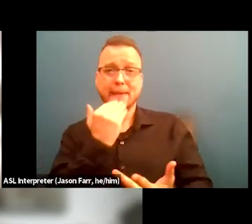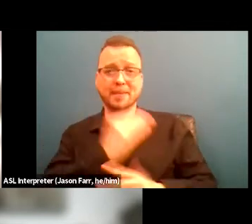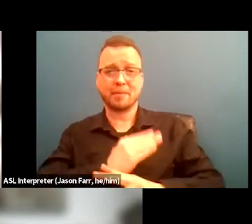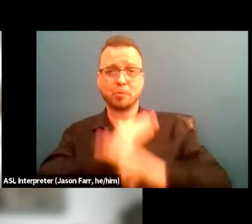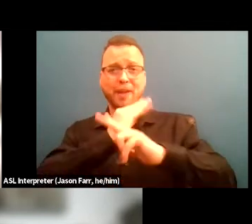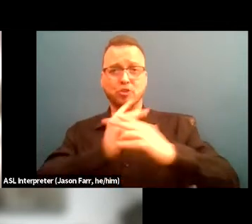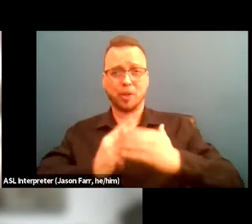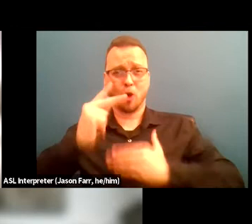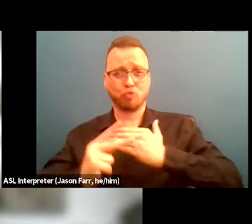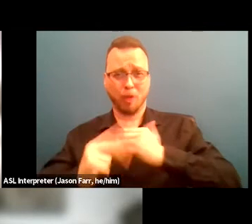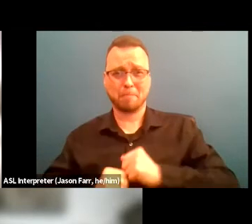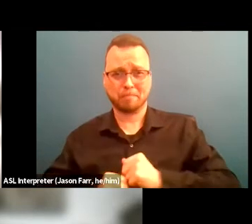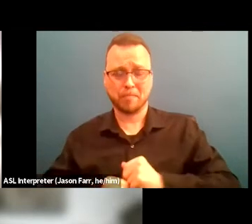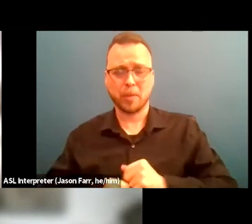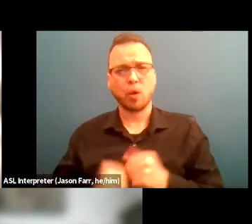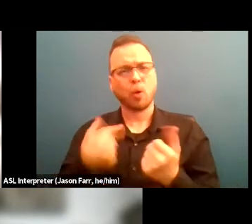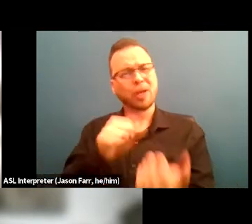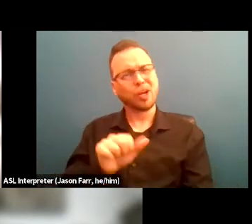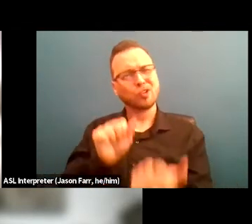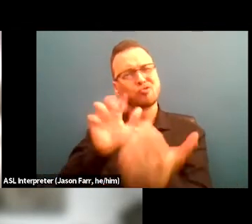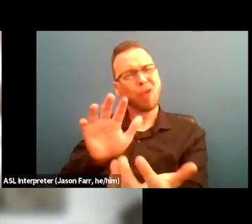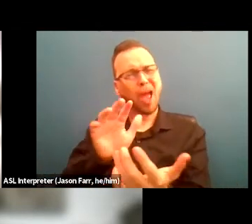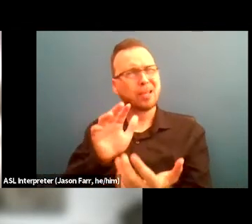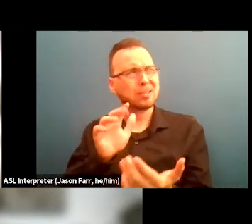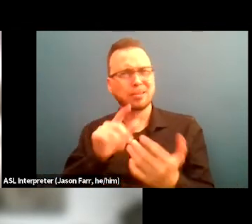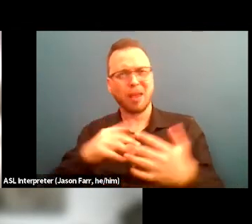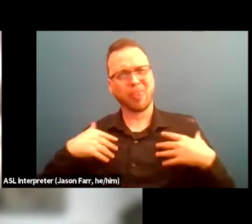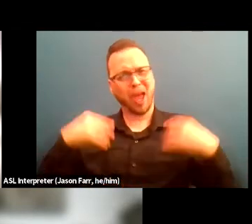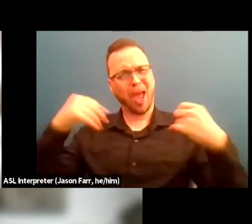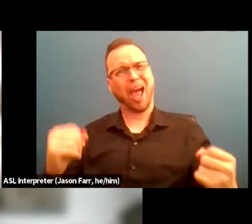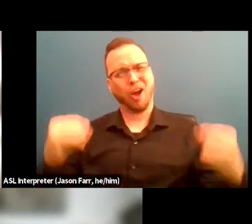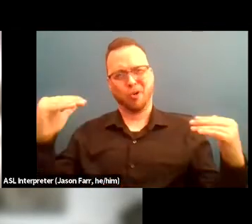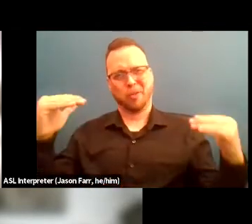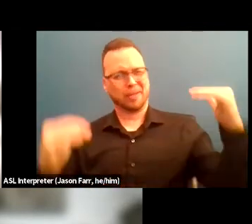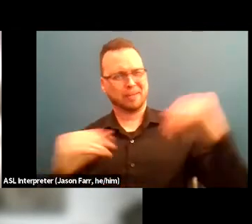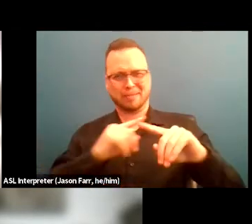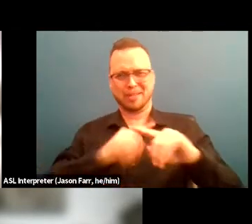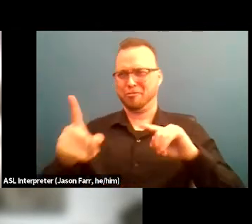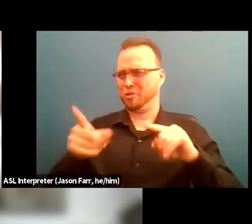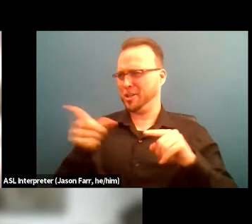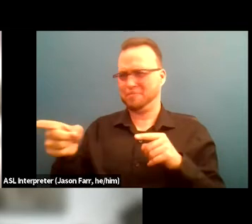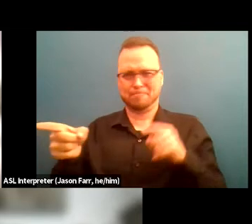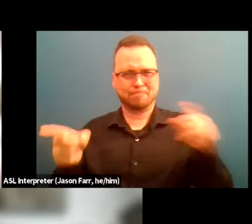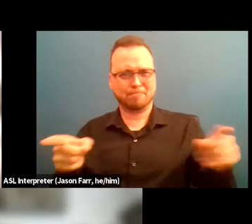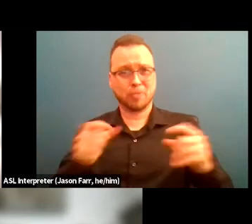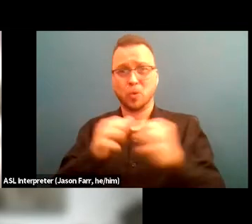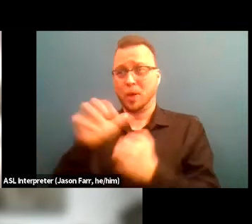We address the disparities, the health disparities of the African American community.